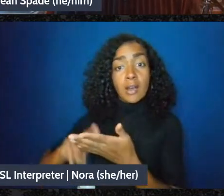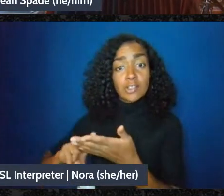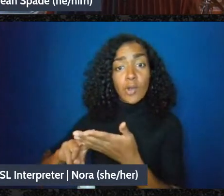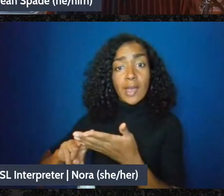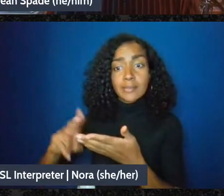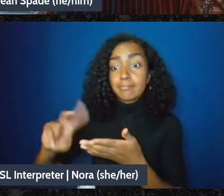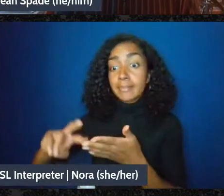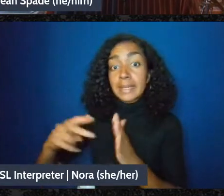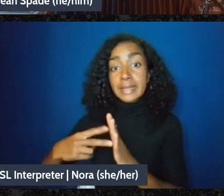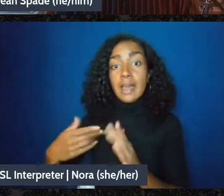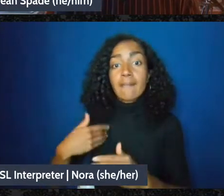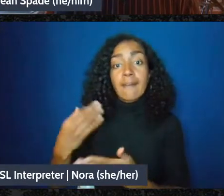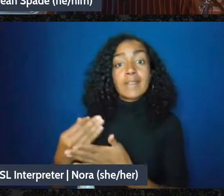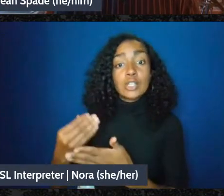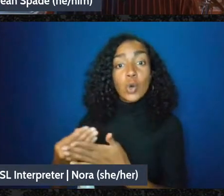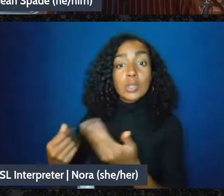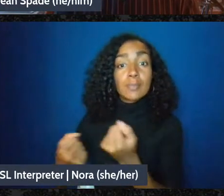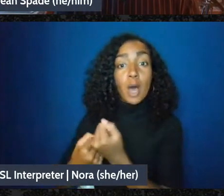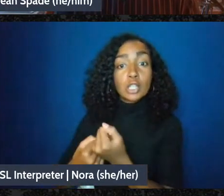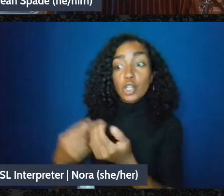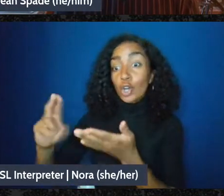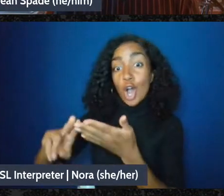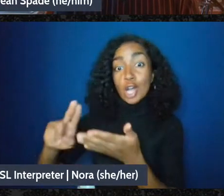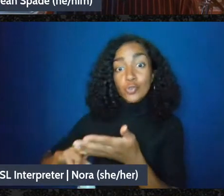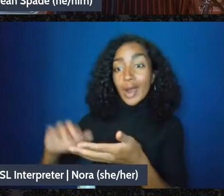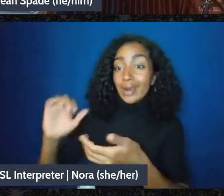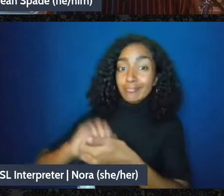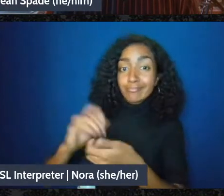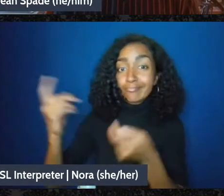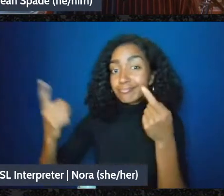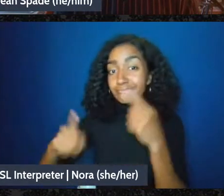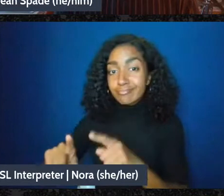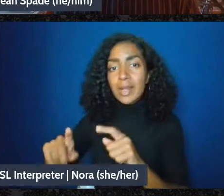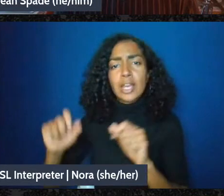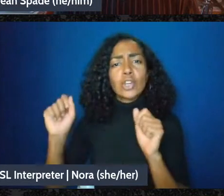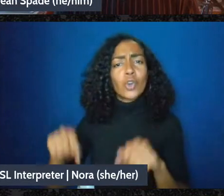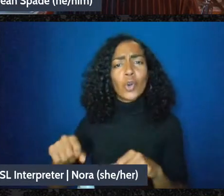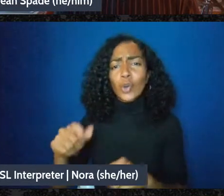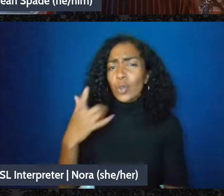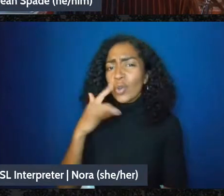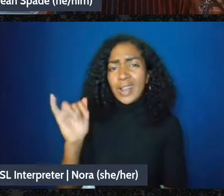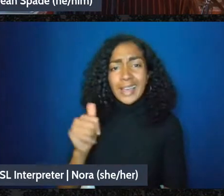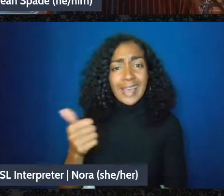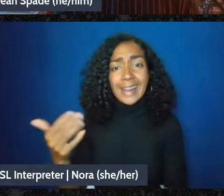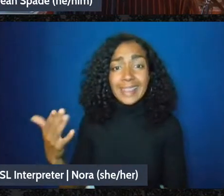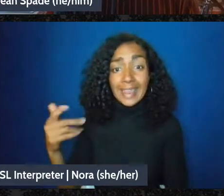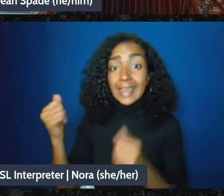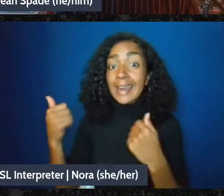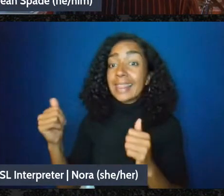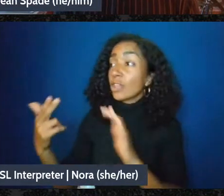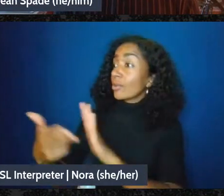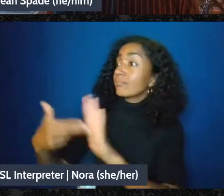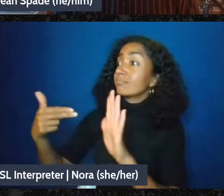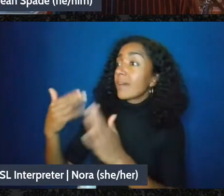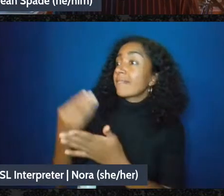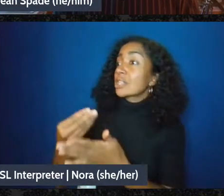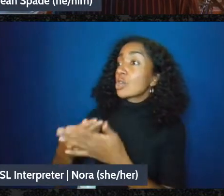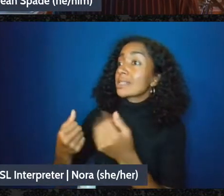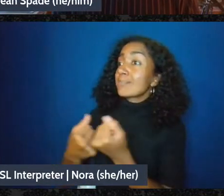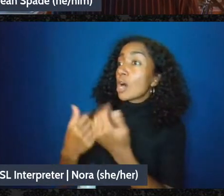and they can kind of look like anything. Like, you can call what you could call you know anything a fiscal sponsorship contract, and so the specifics of your relationship are going